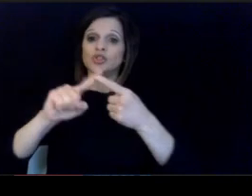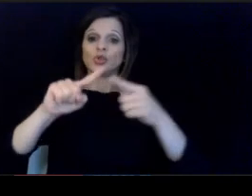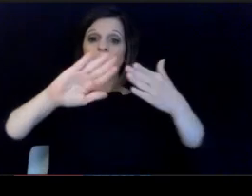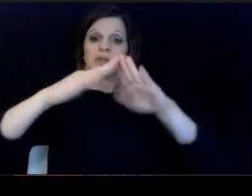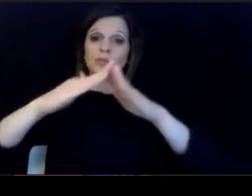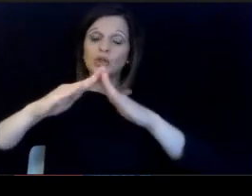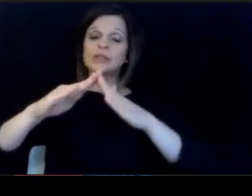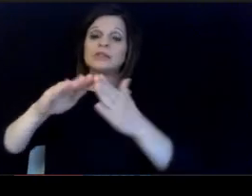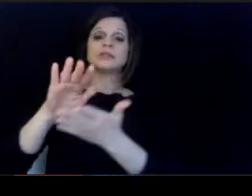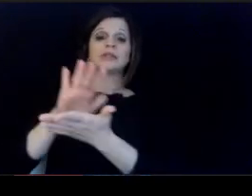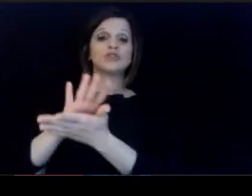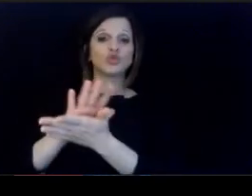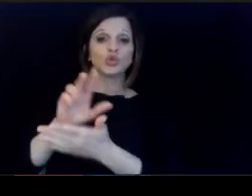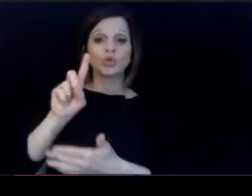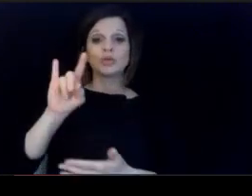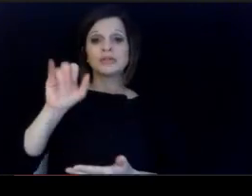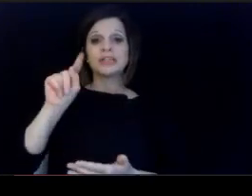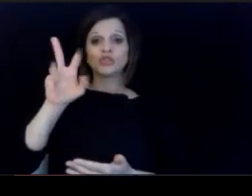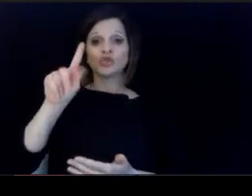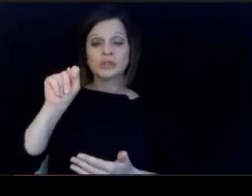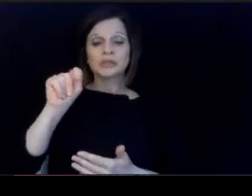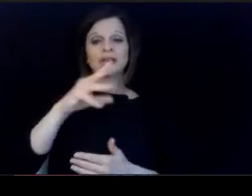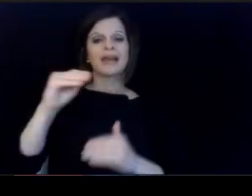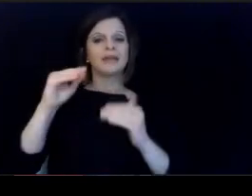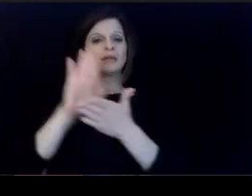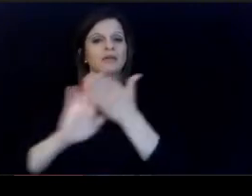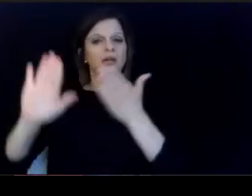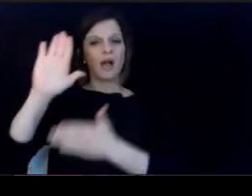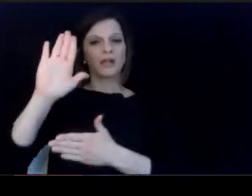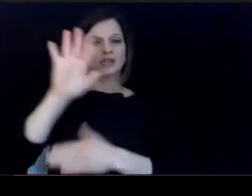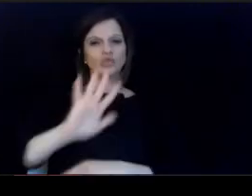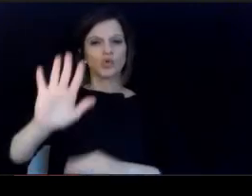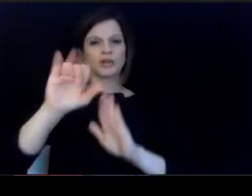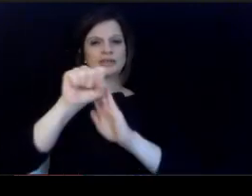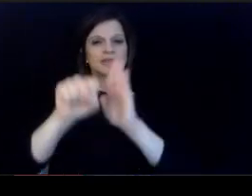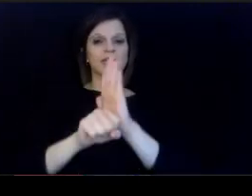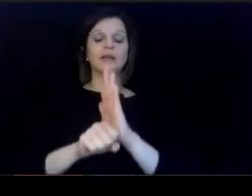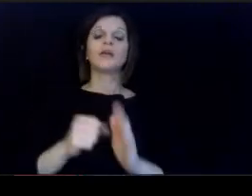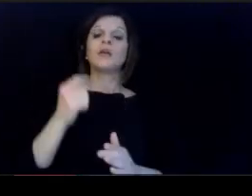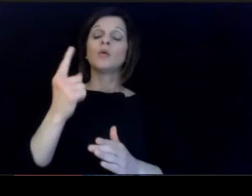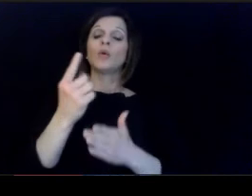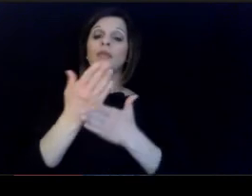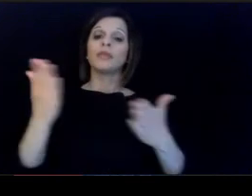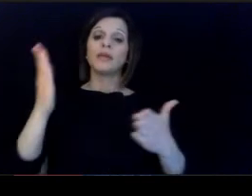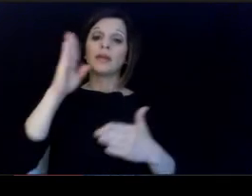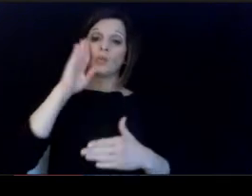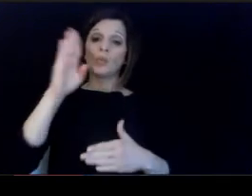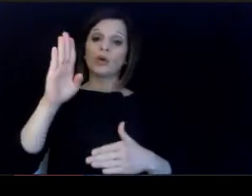our higher education partners across the state one. of the elements that will be looking at and evaluating.